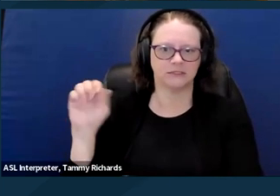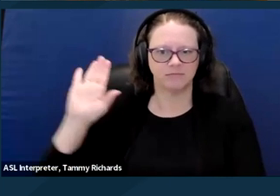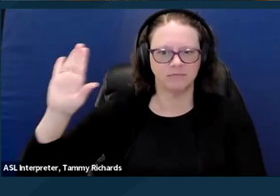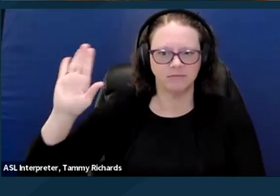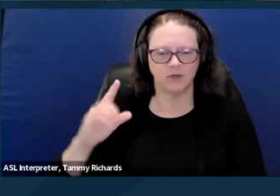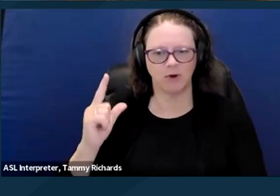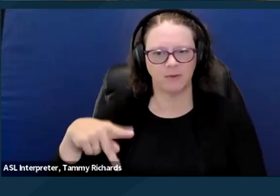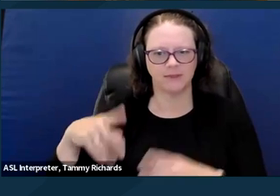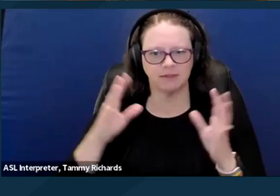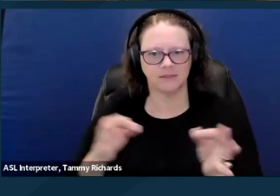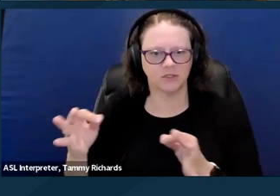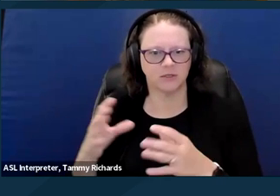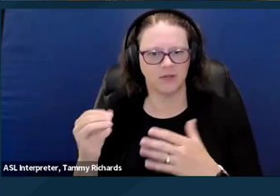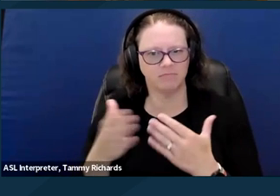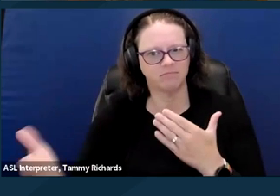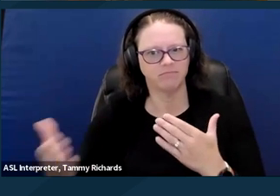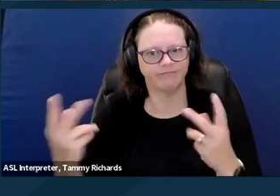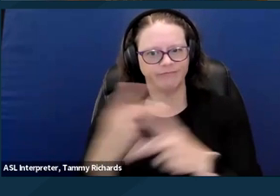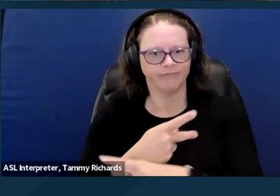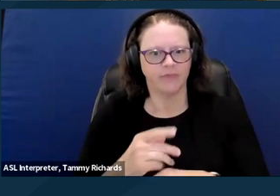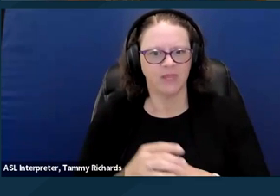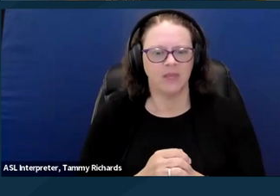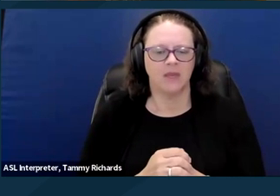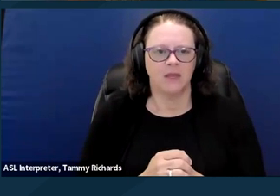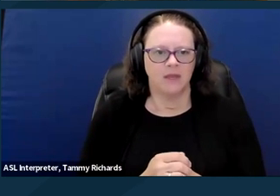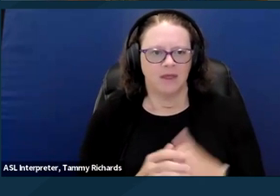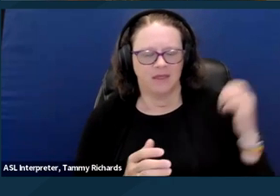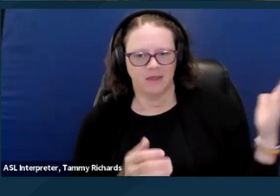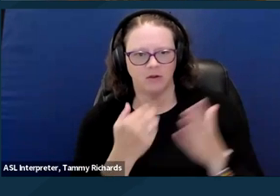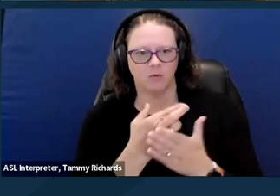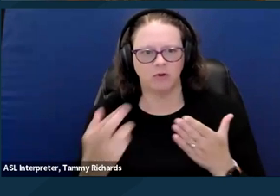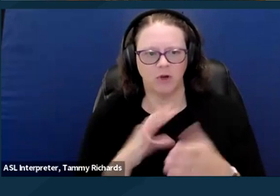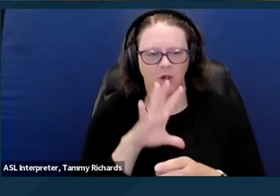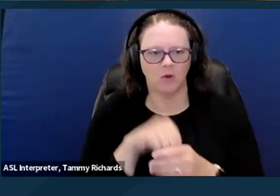others including a Shadow Report that the Law Center had collaborated on